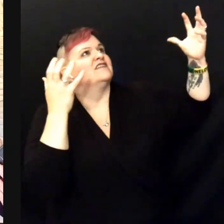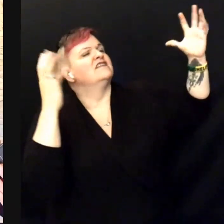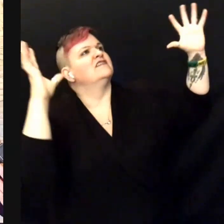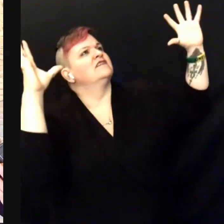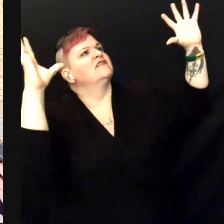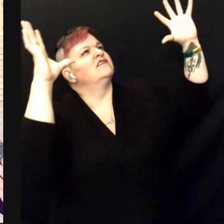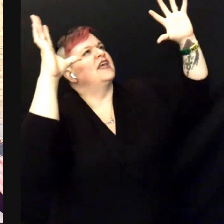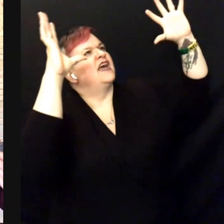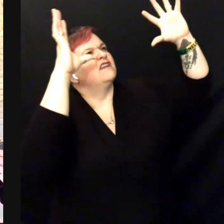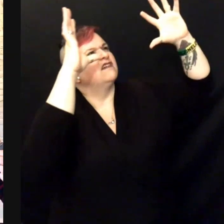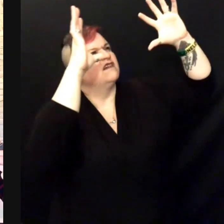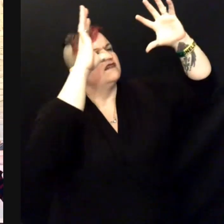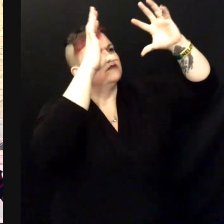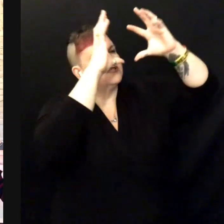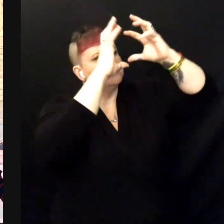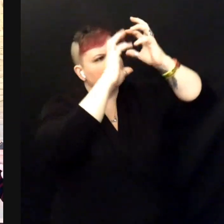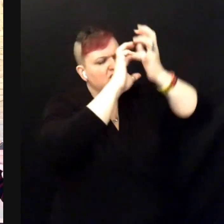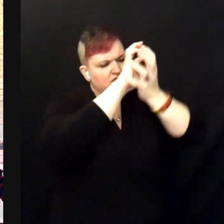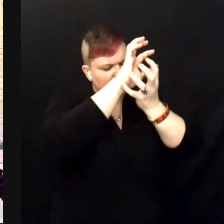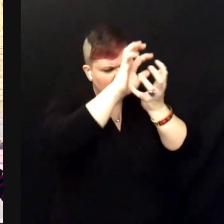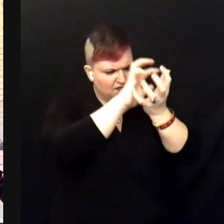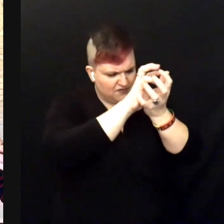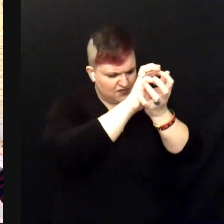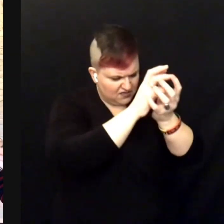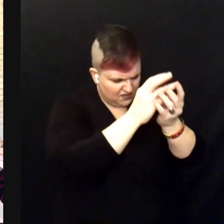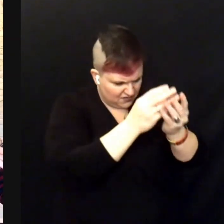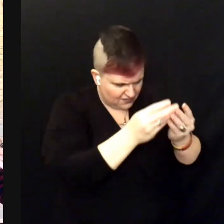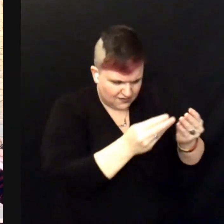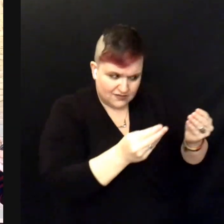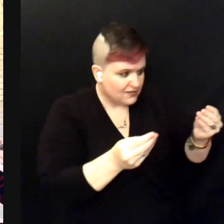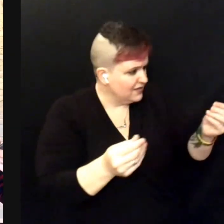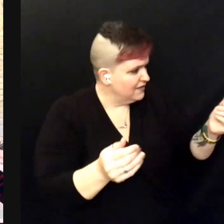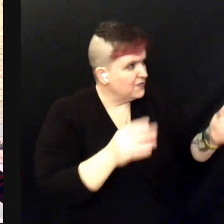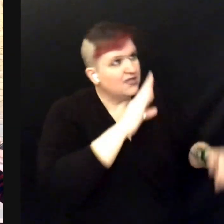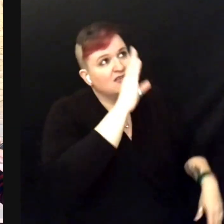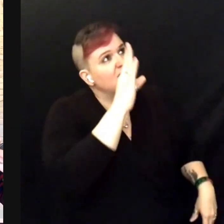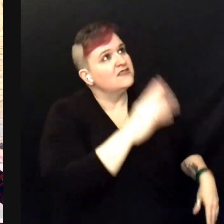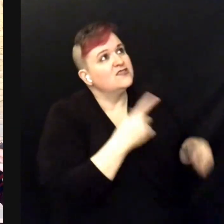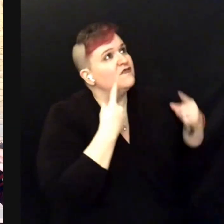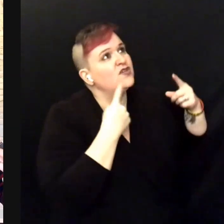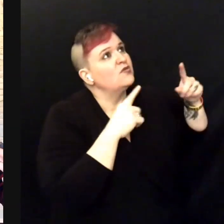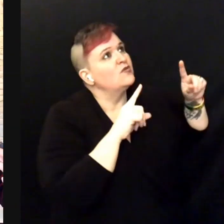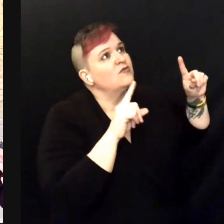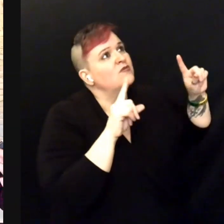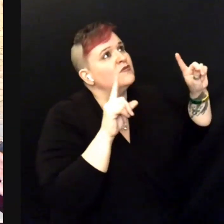That whole picture never came into view